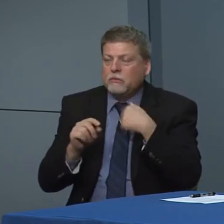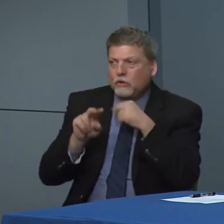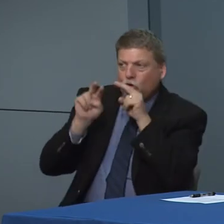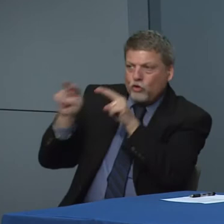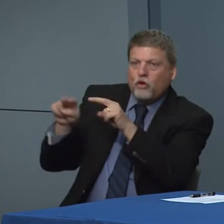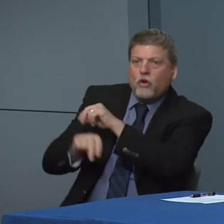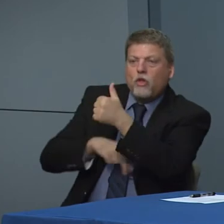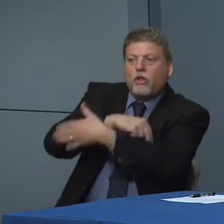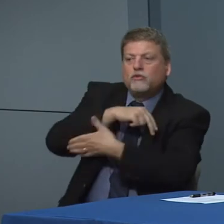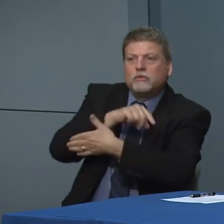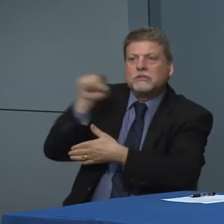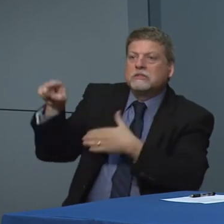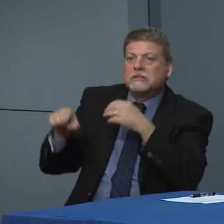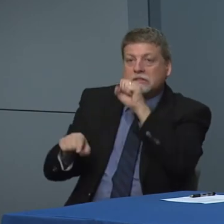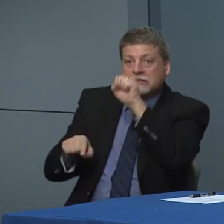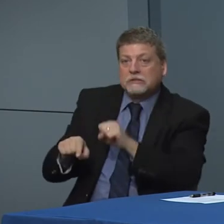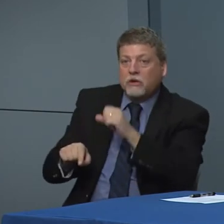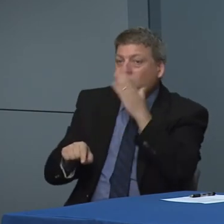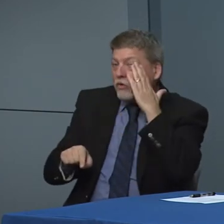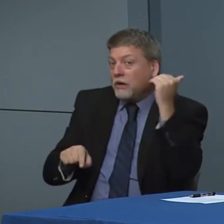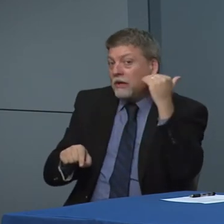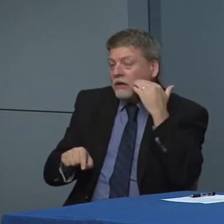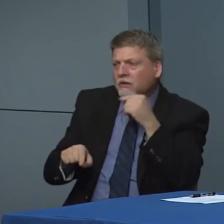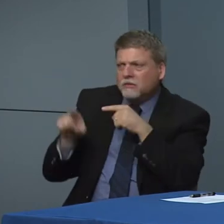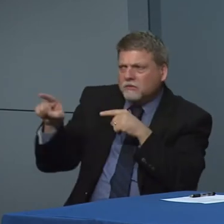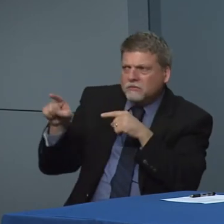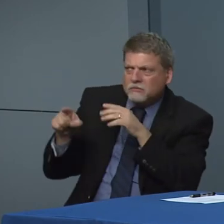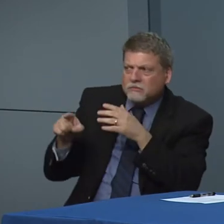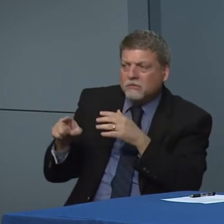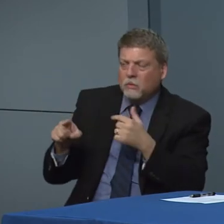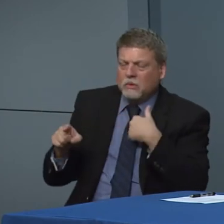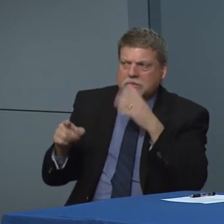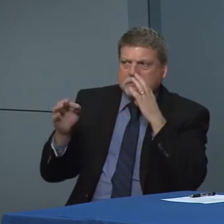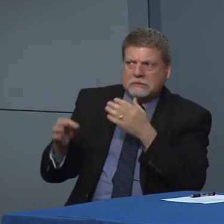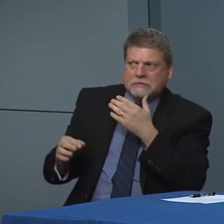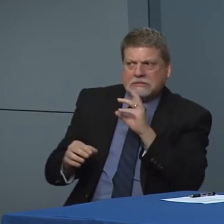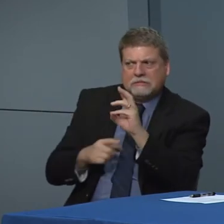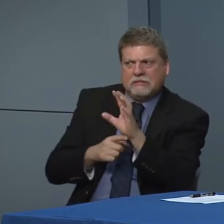start seeing it ticking up and so then we we said 65 we had a